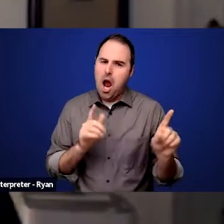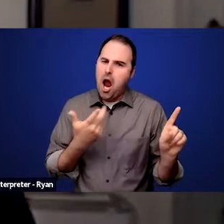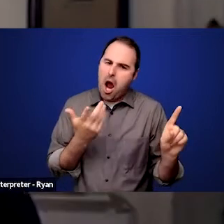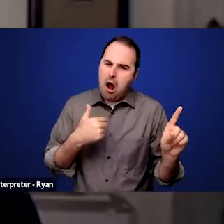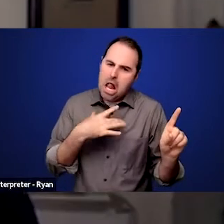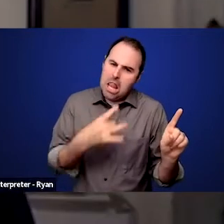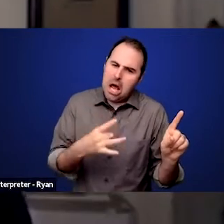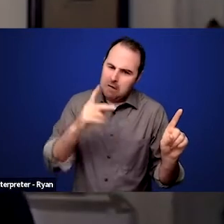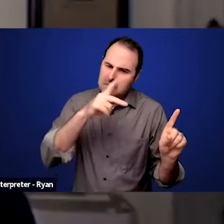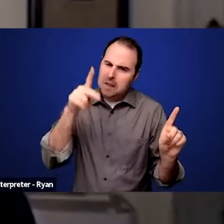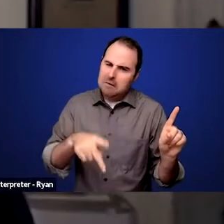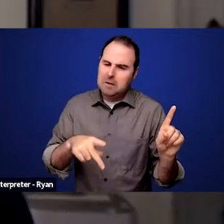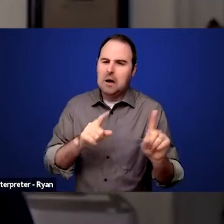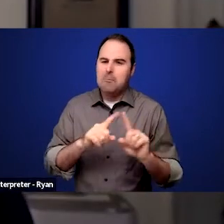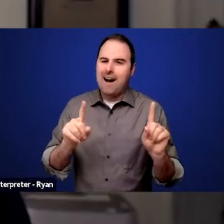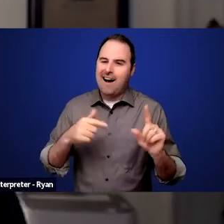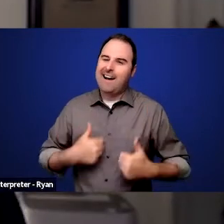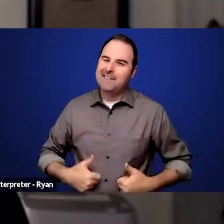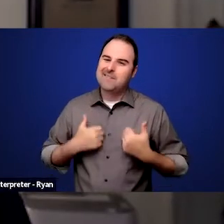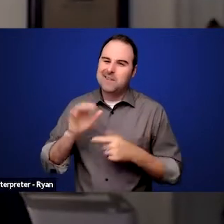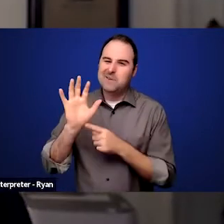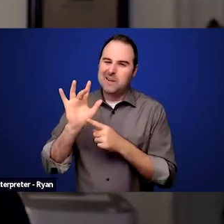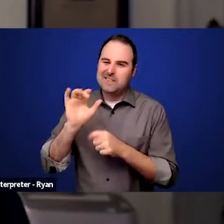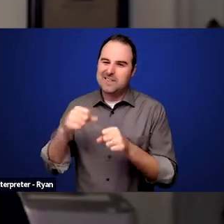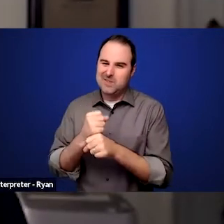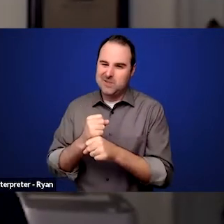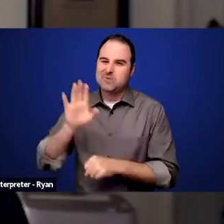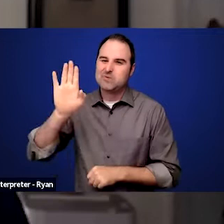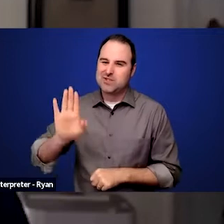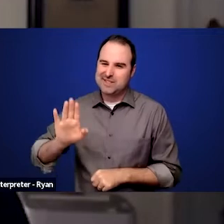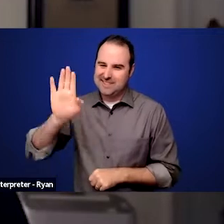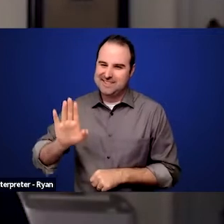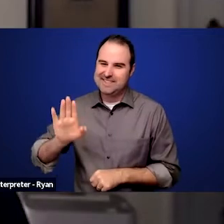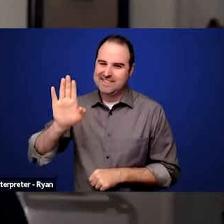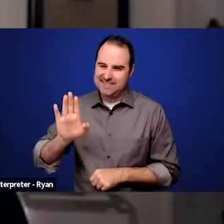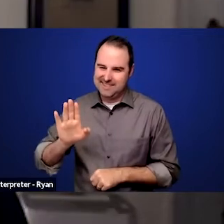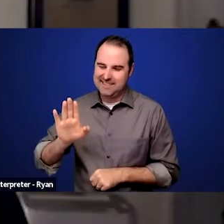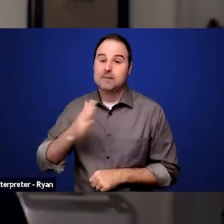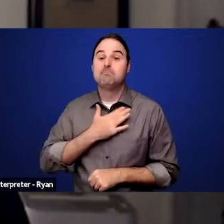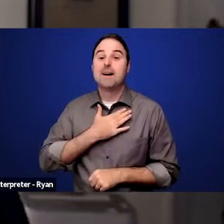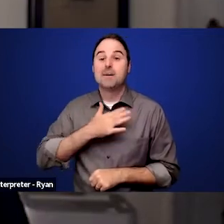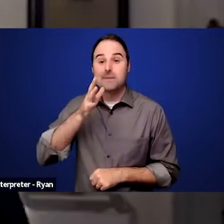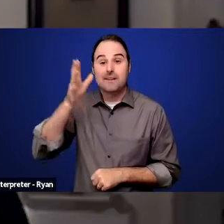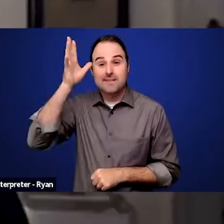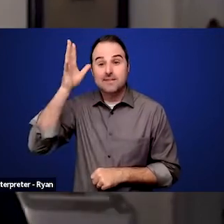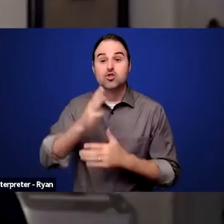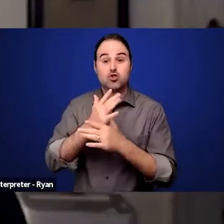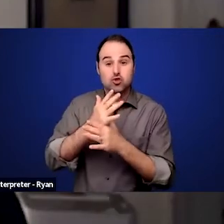but I lived 25 years in Brooklyn and my parents were German Jewish immigrants from...